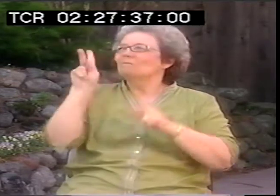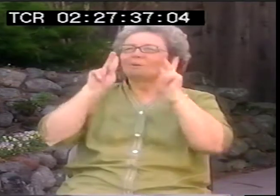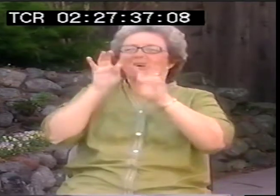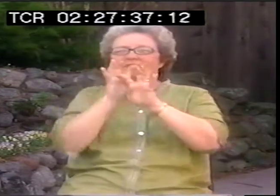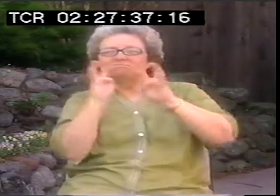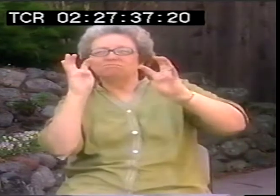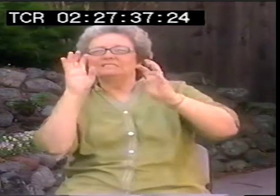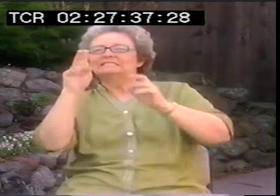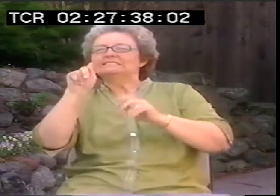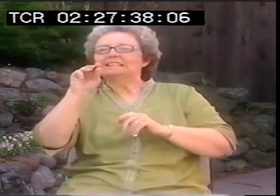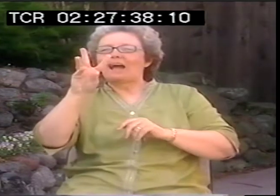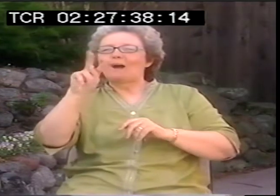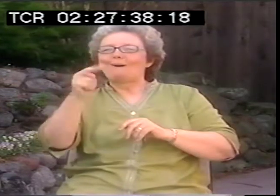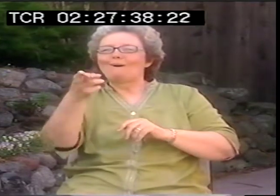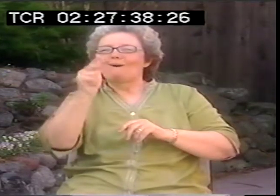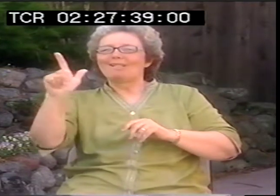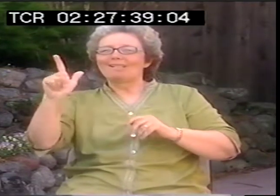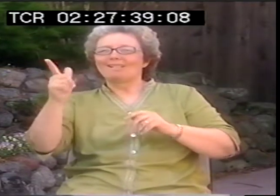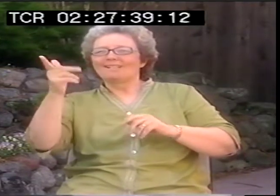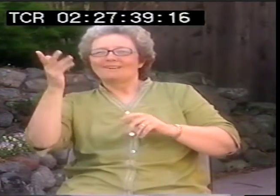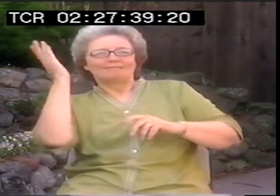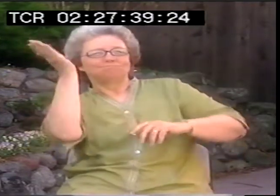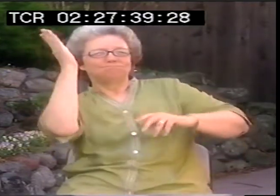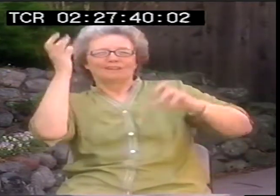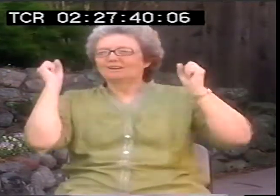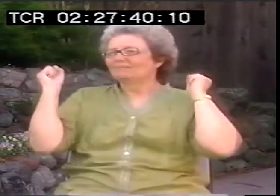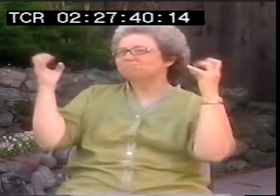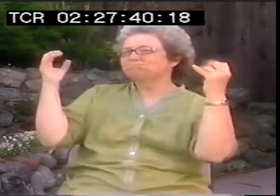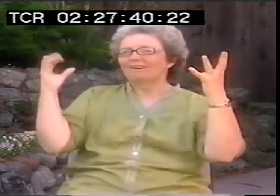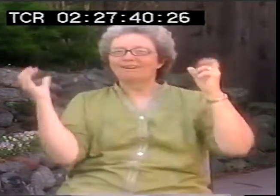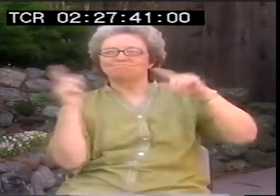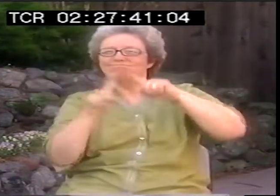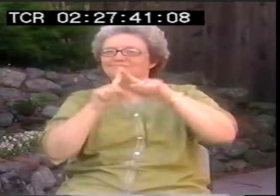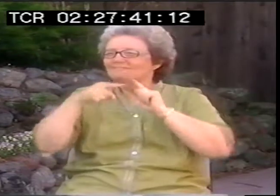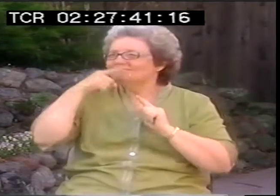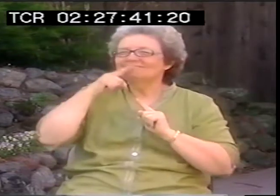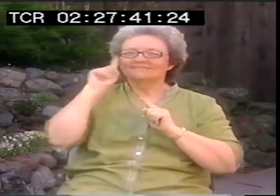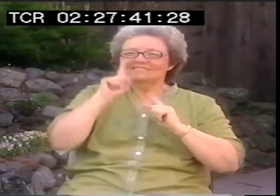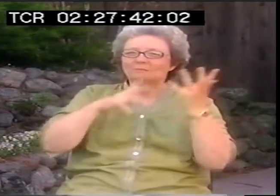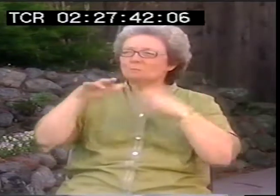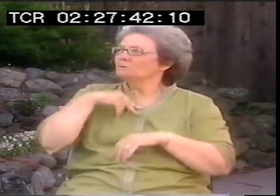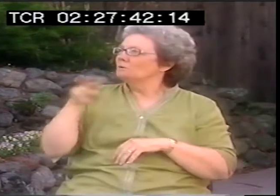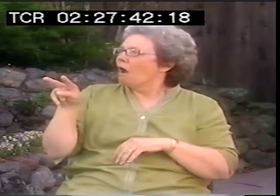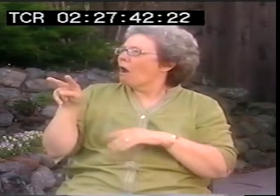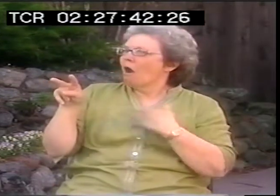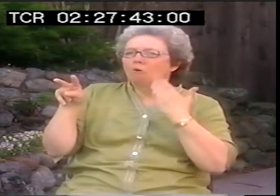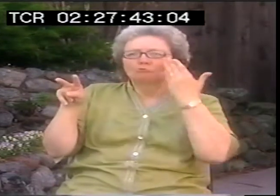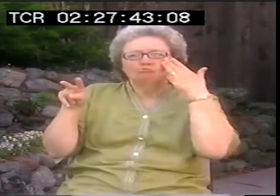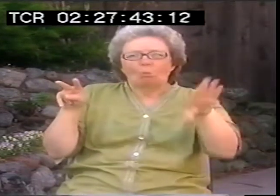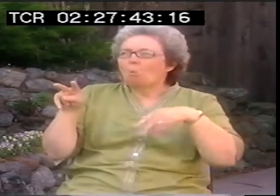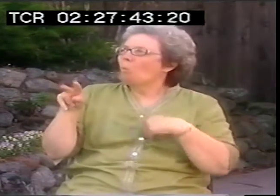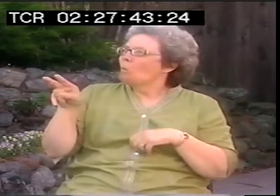And one of those pictures was of Martha's Vineyard. It was a town hall meeting showing everybody signing, hearing and deaf.